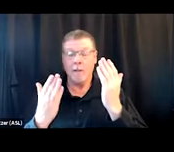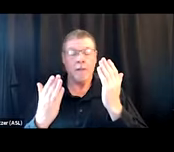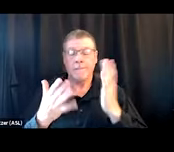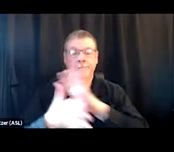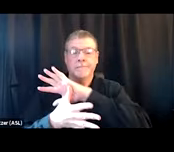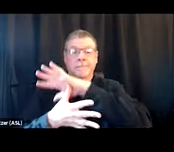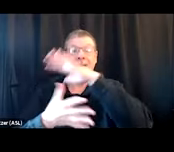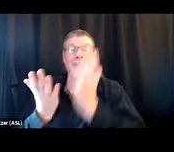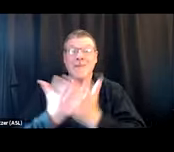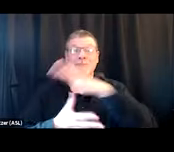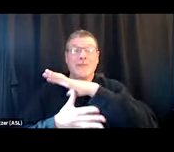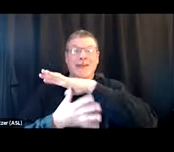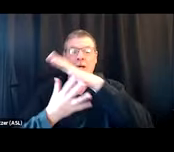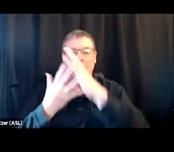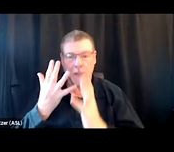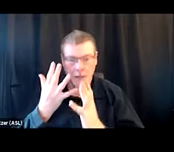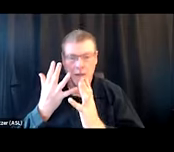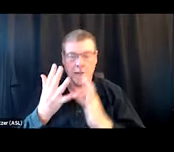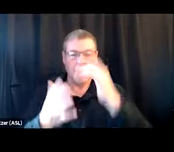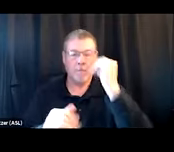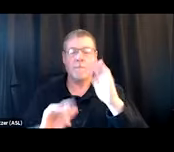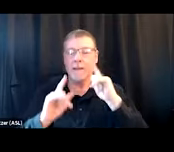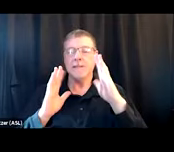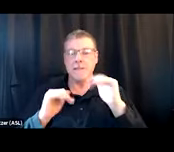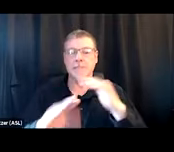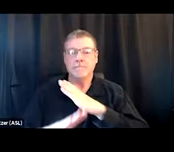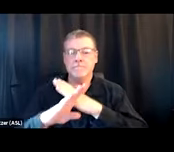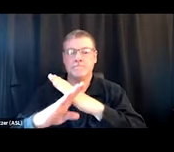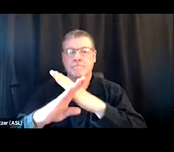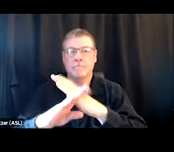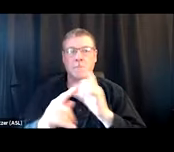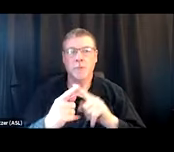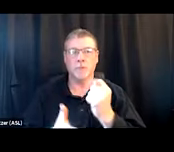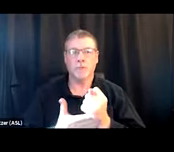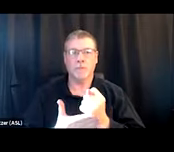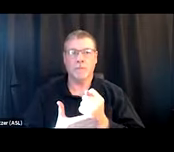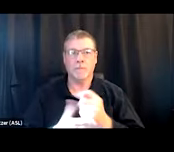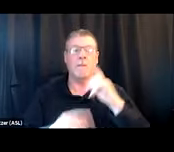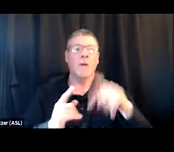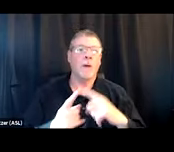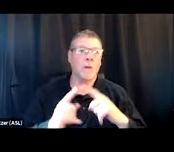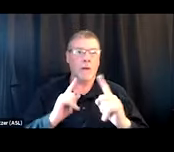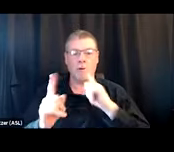because people are anticipating barriers to their treatment when we're talking about 20 people